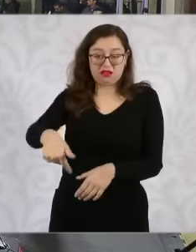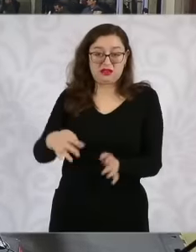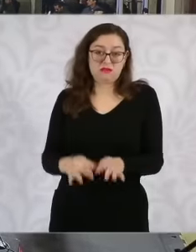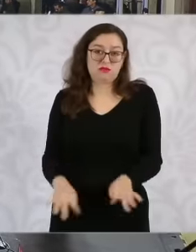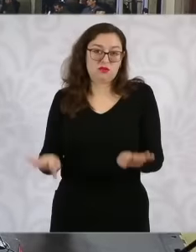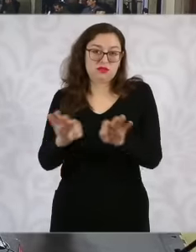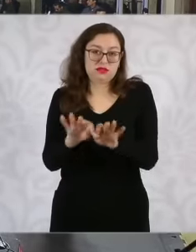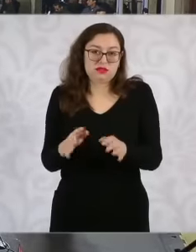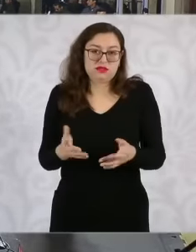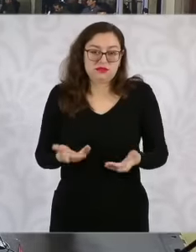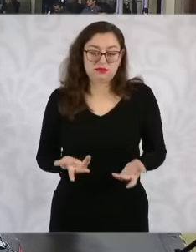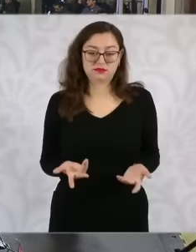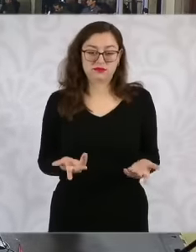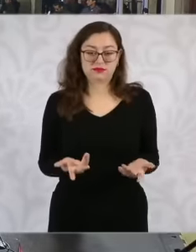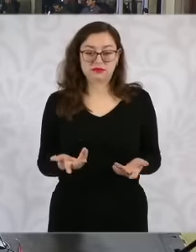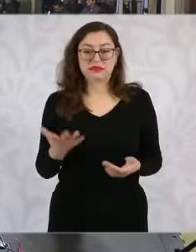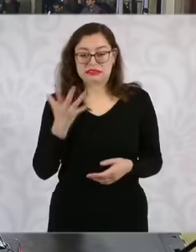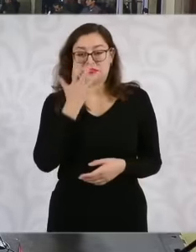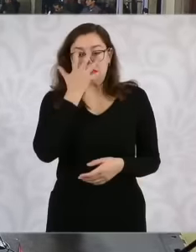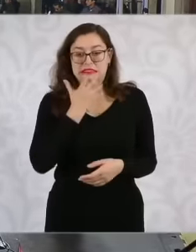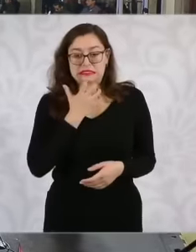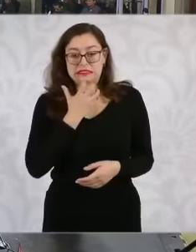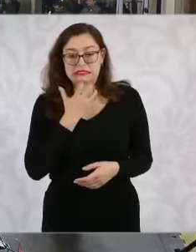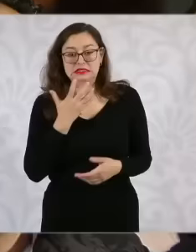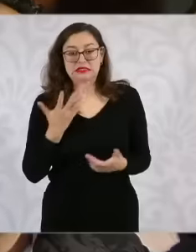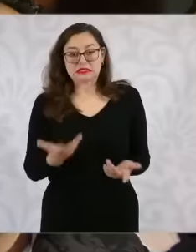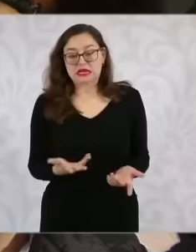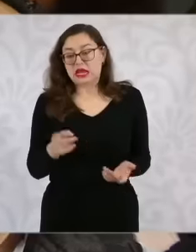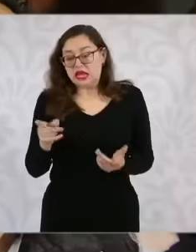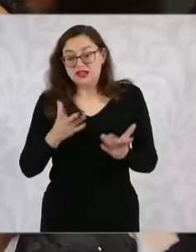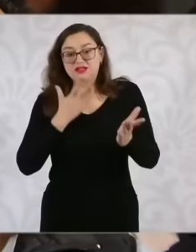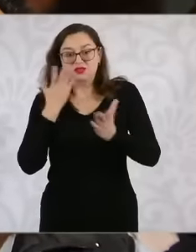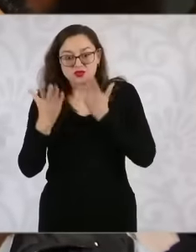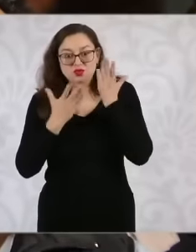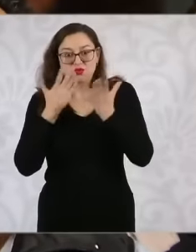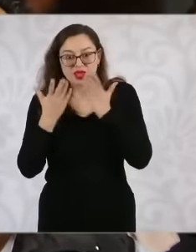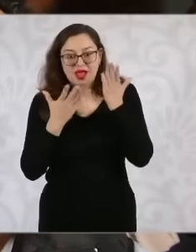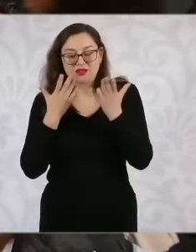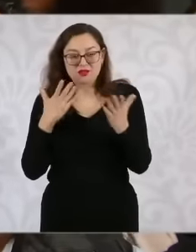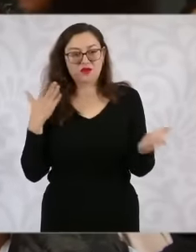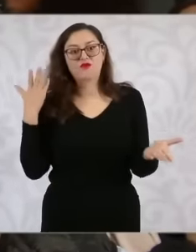it is something very sad that since she was studying and went to do her service where